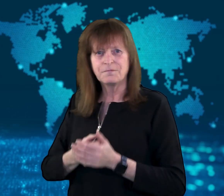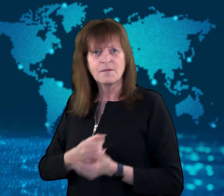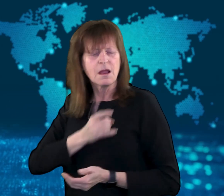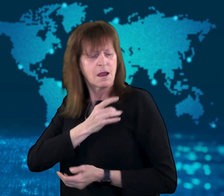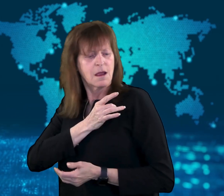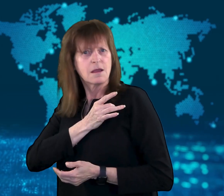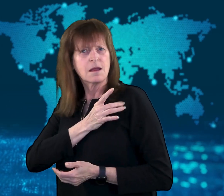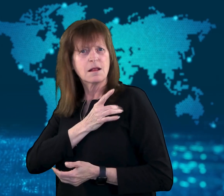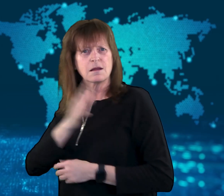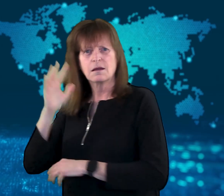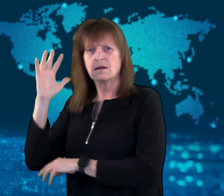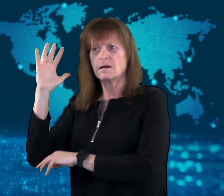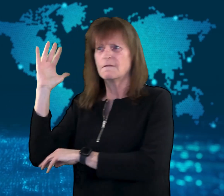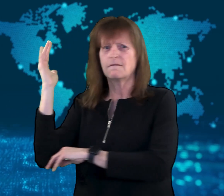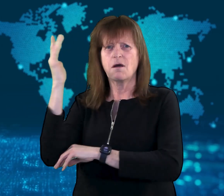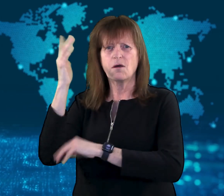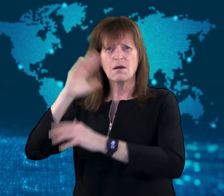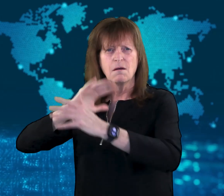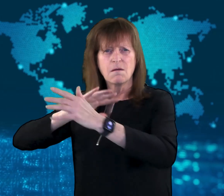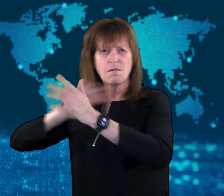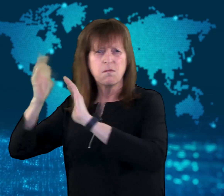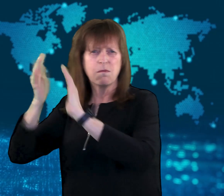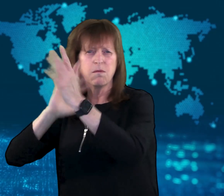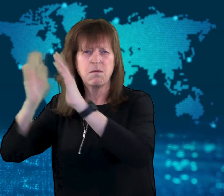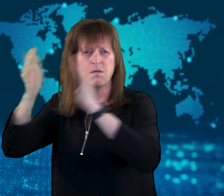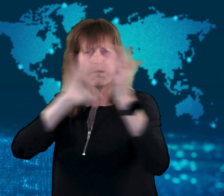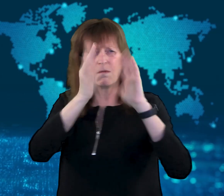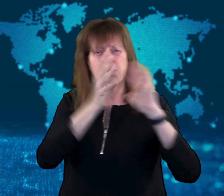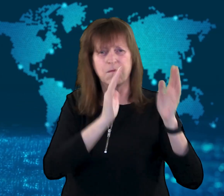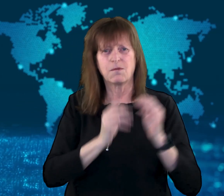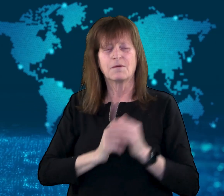Forest wildfires